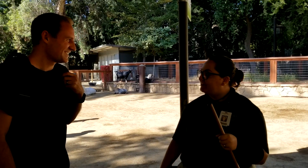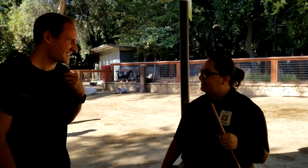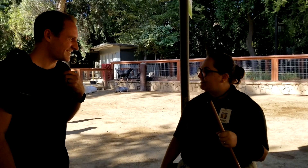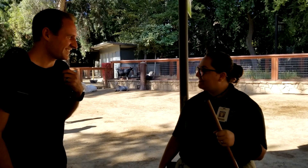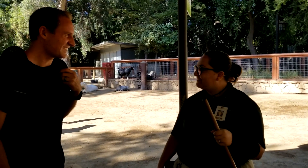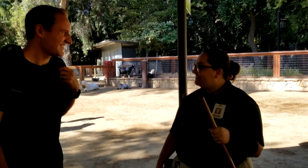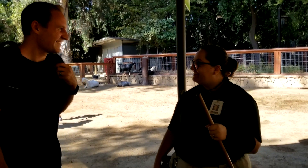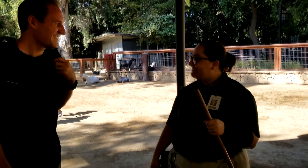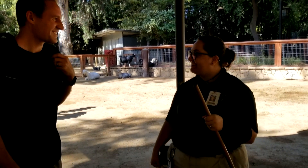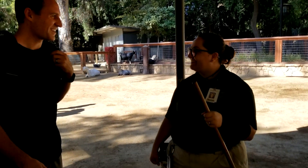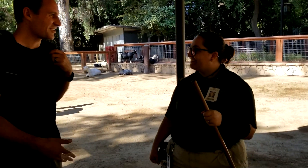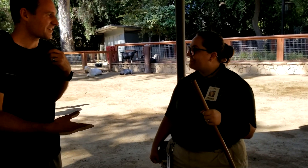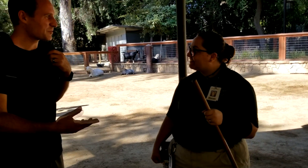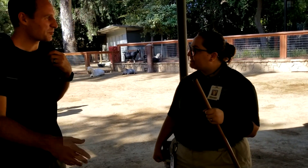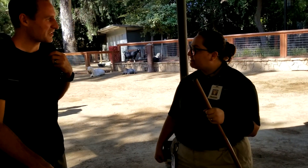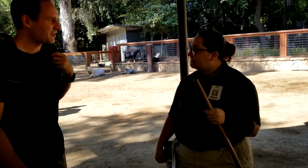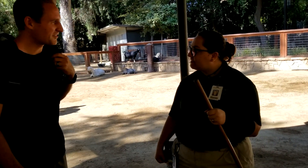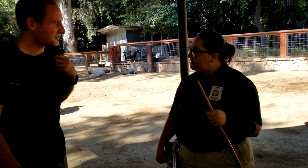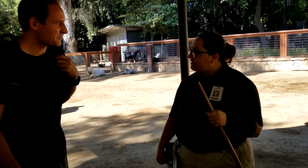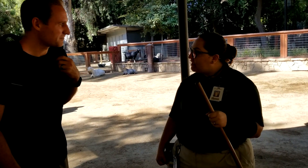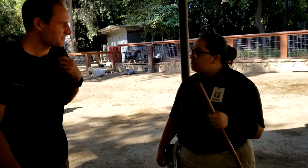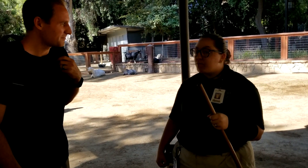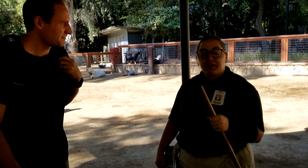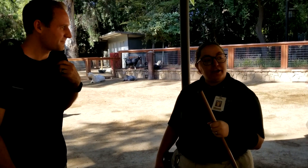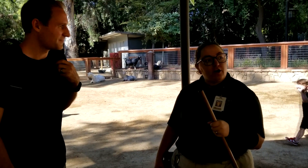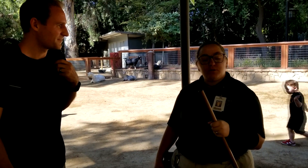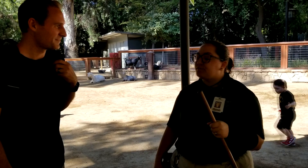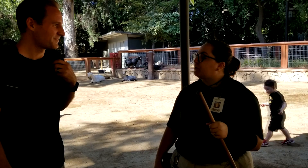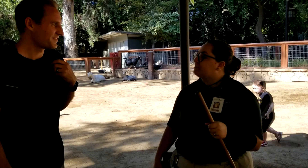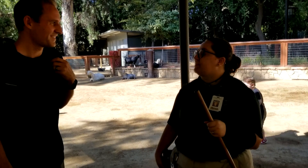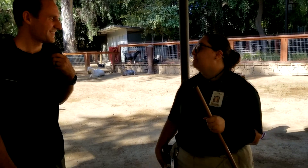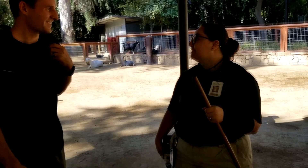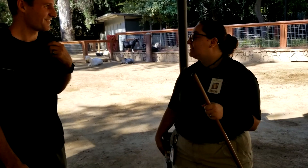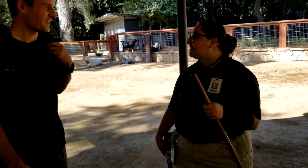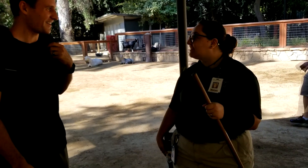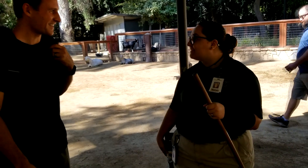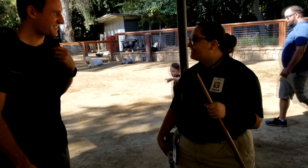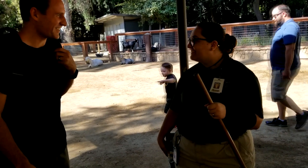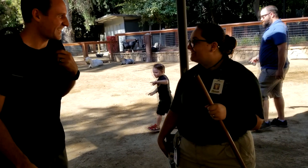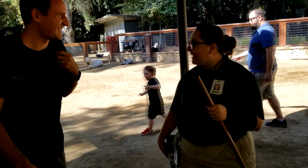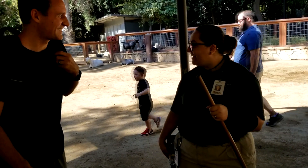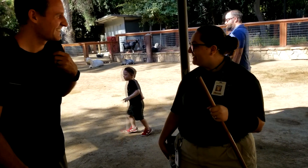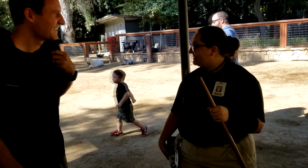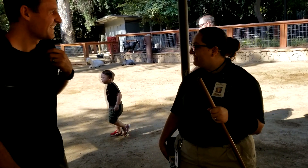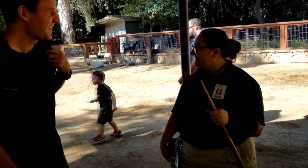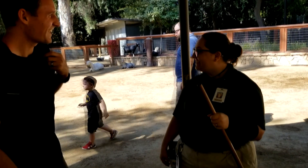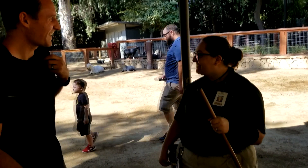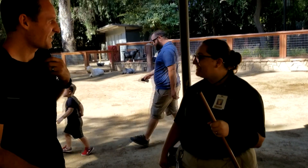How are you? Good. So how long have you been working here at the zoo? I’ve been working here now for almost 4 years now. Wow, that’s great!